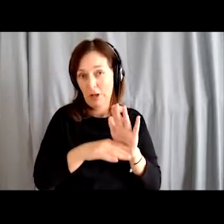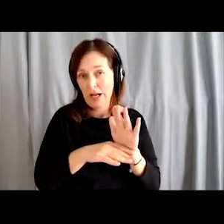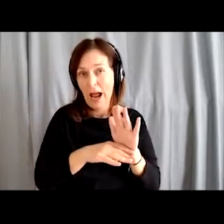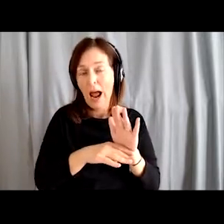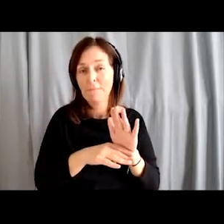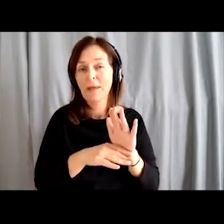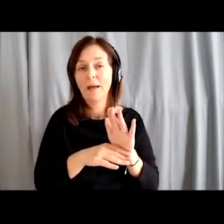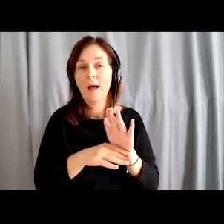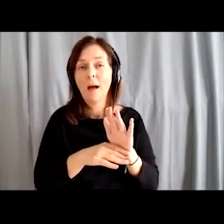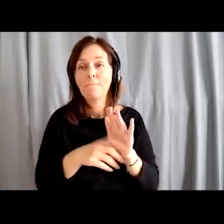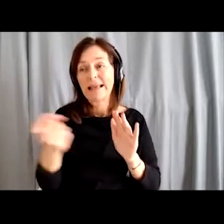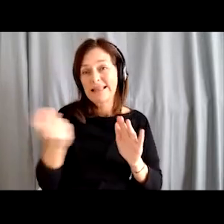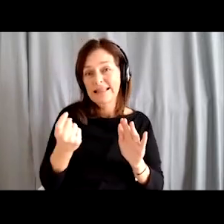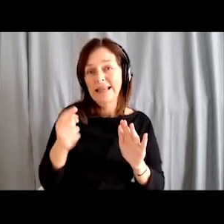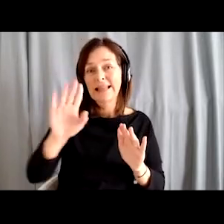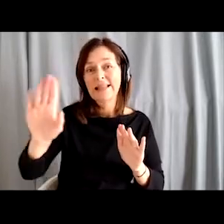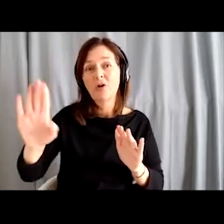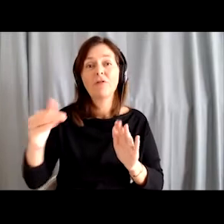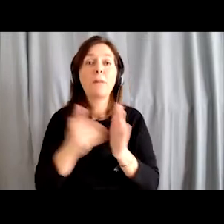In the ten years of operation of the University for the Elderly,